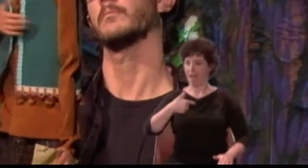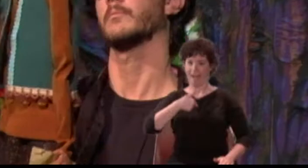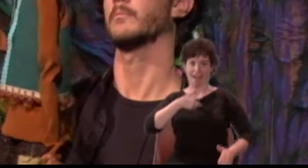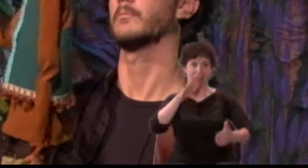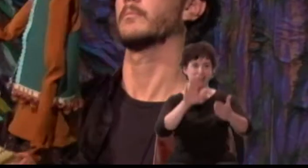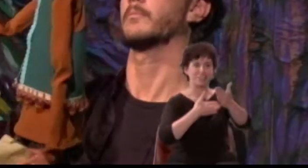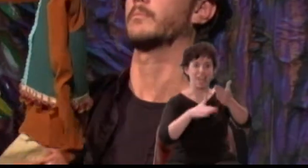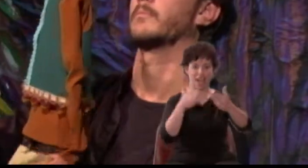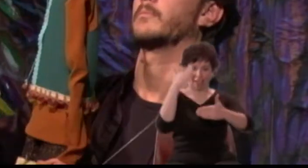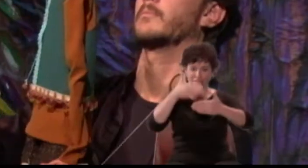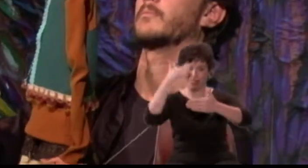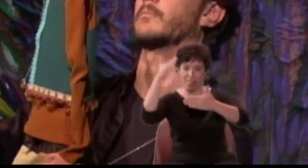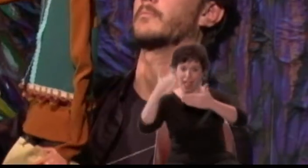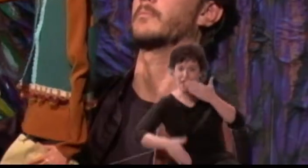before the king!